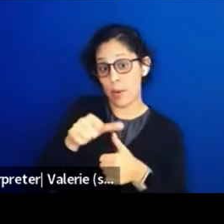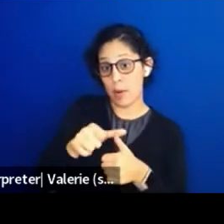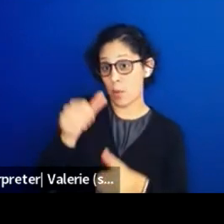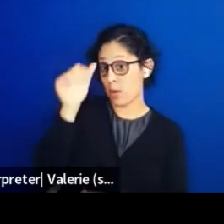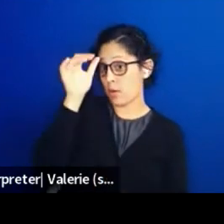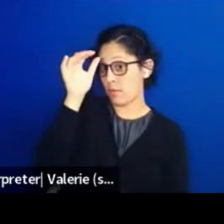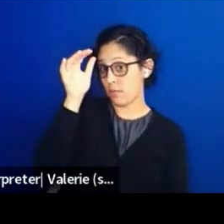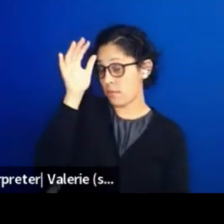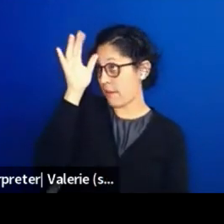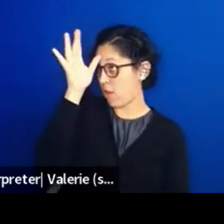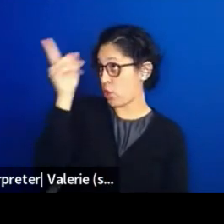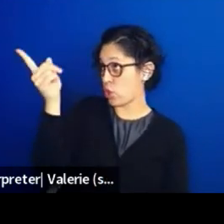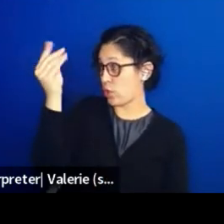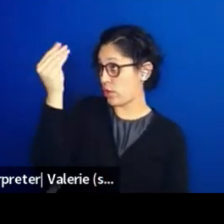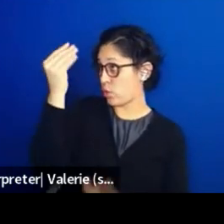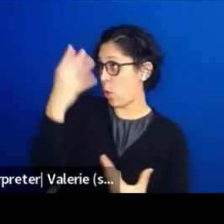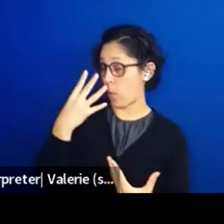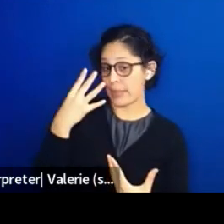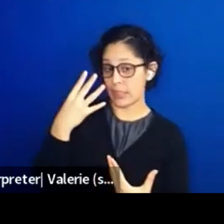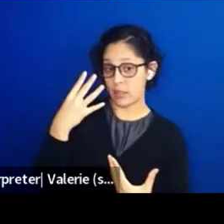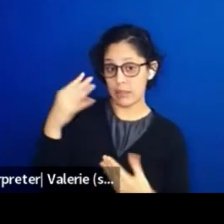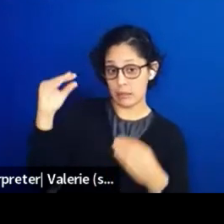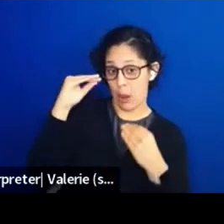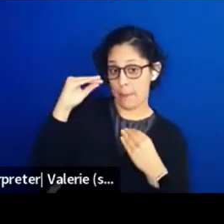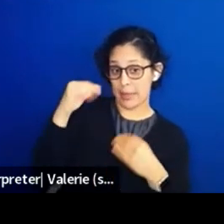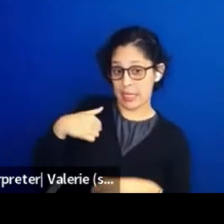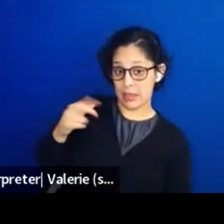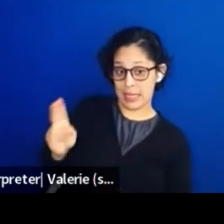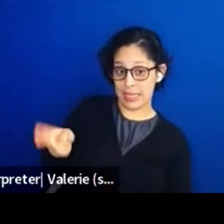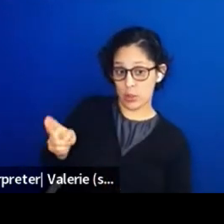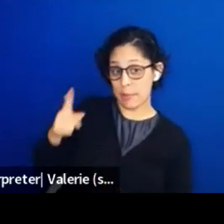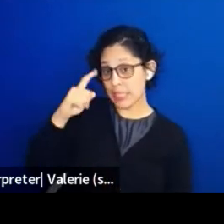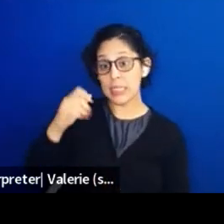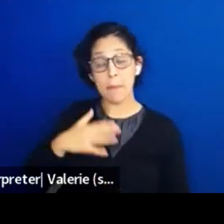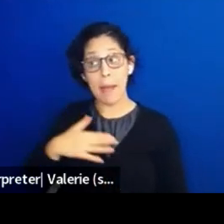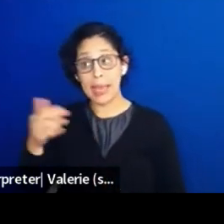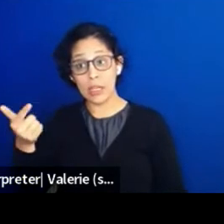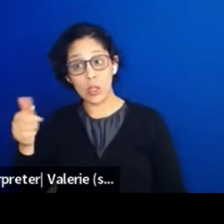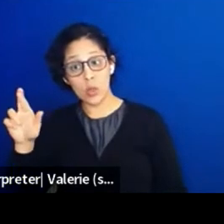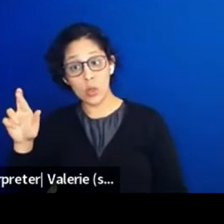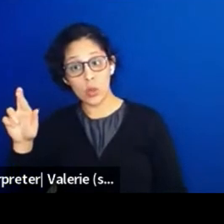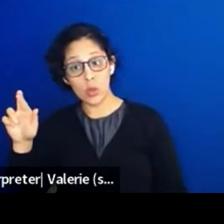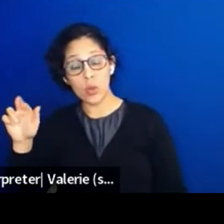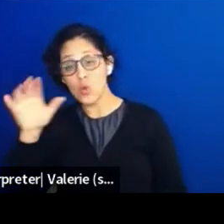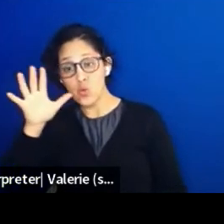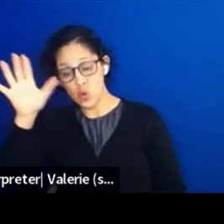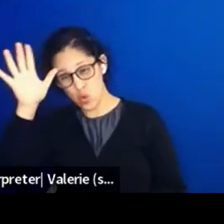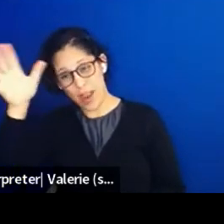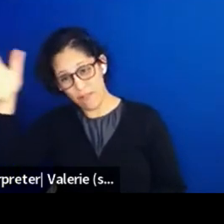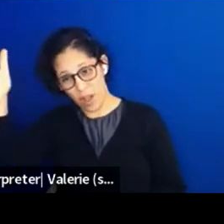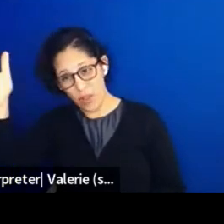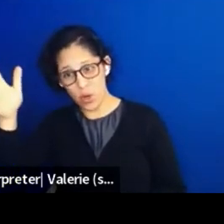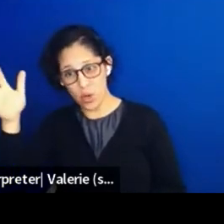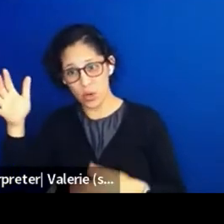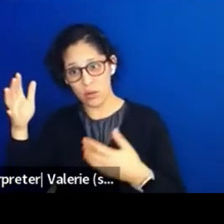I remember when my father, because my grandfather, got this from his father and he told my father, and today my father telling me,